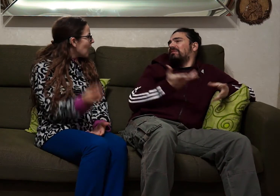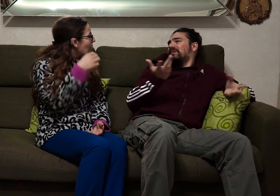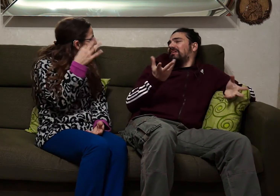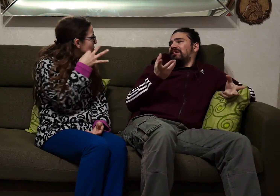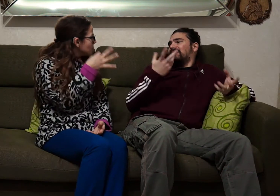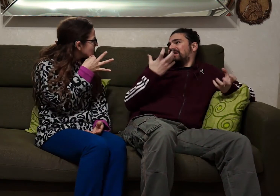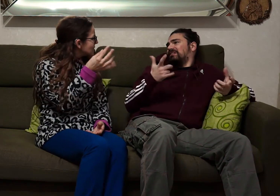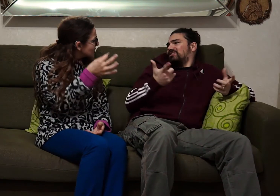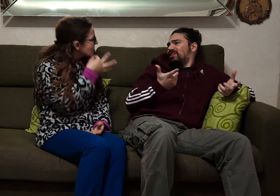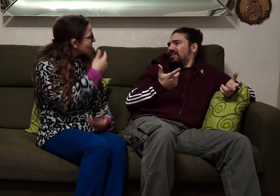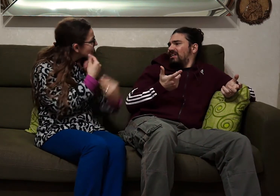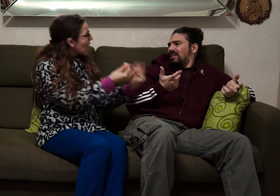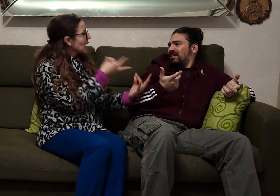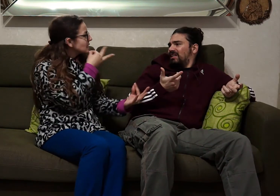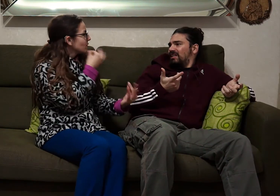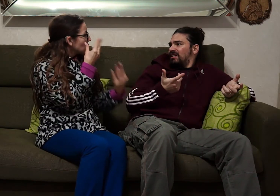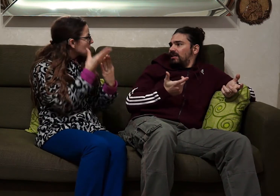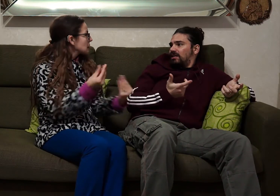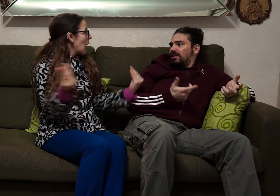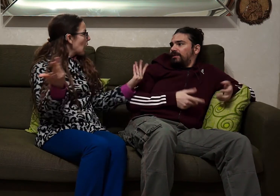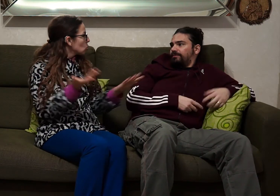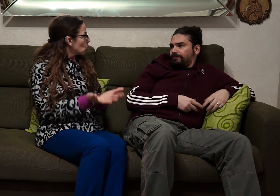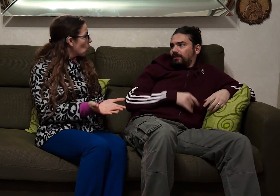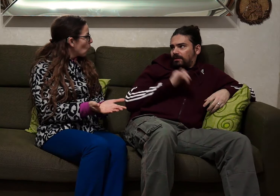means that it gives him a lot of meaning